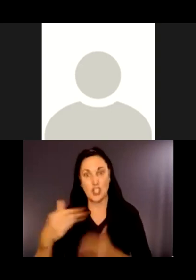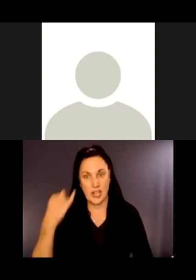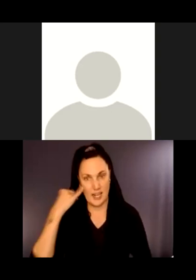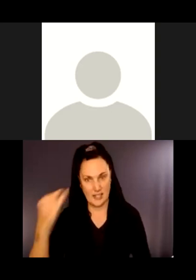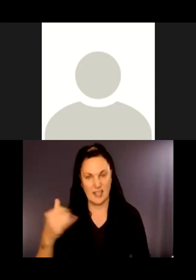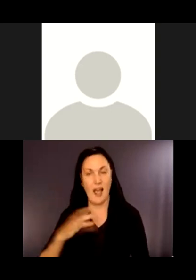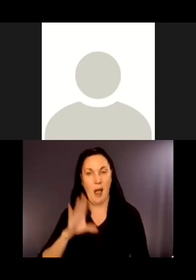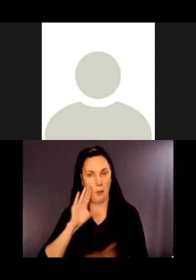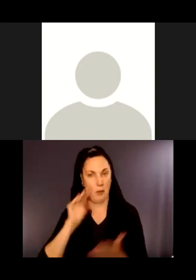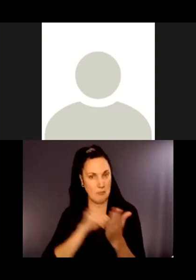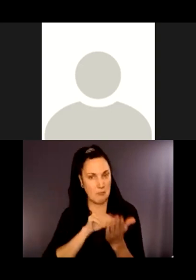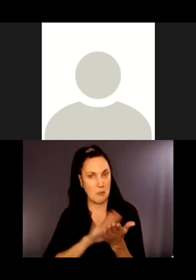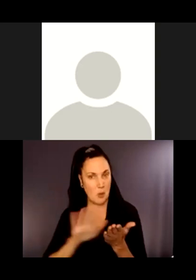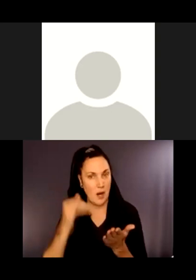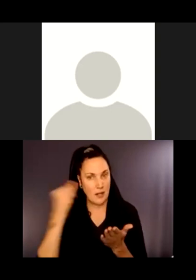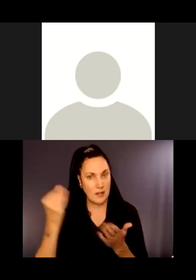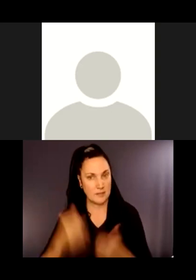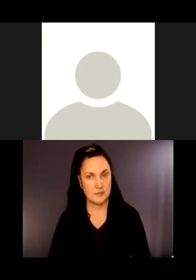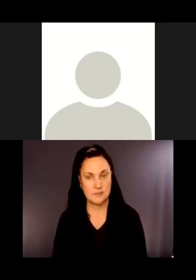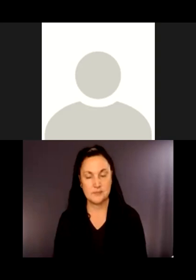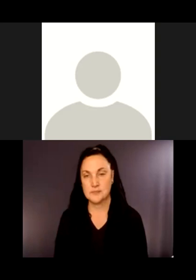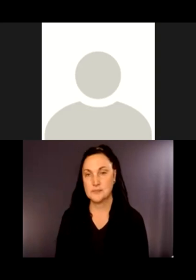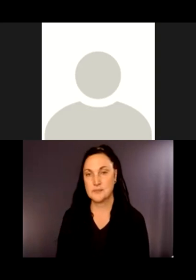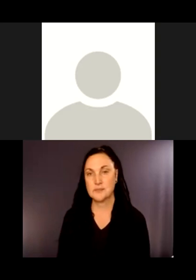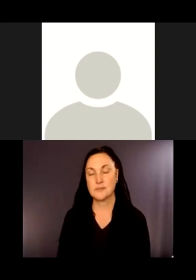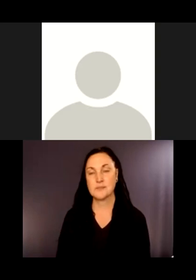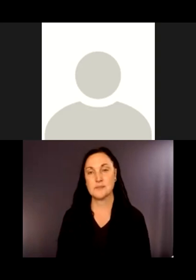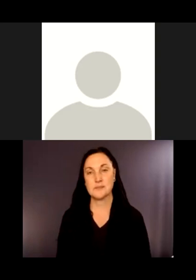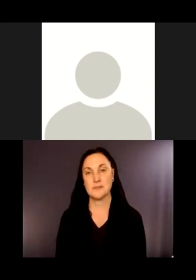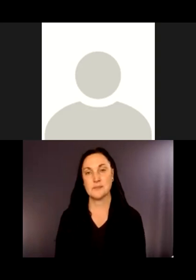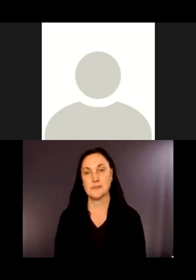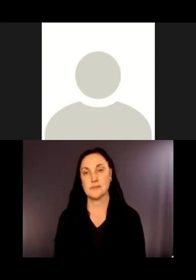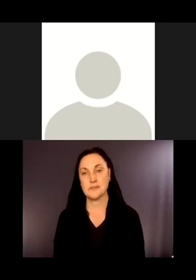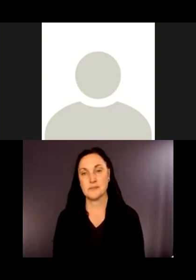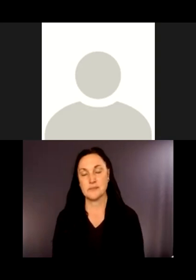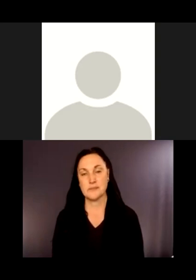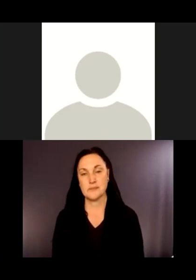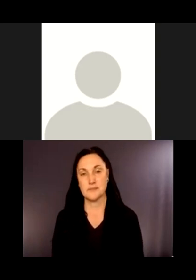excellent idea.